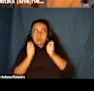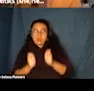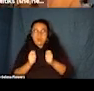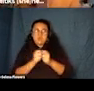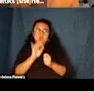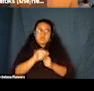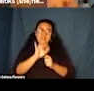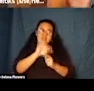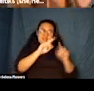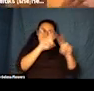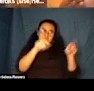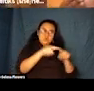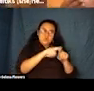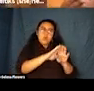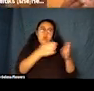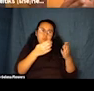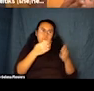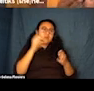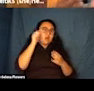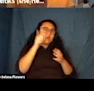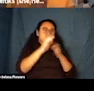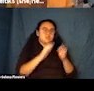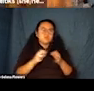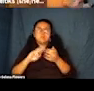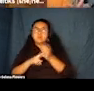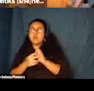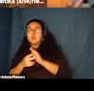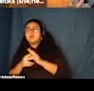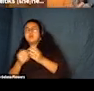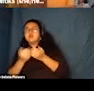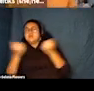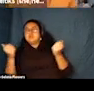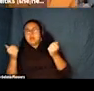open audio description and we'll have a separate screening room that's closed and switch them for the next screening.